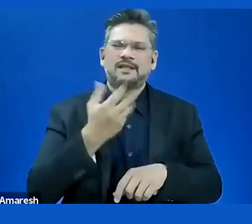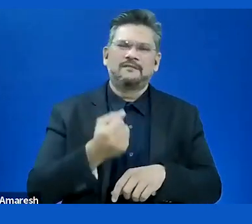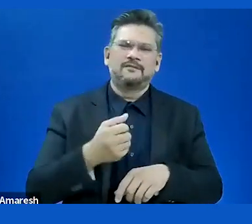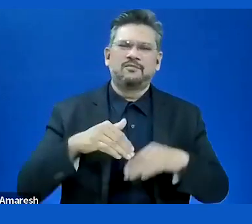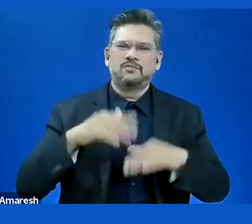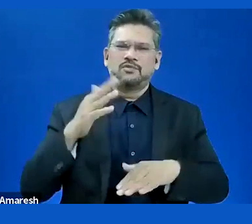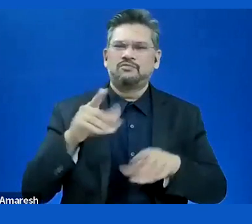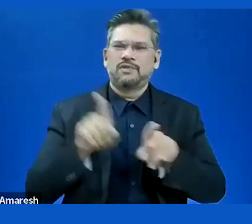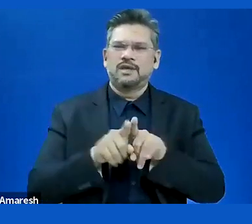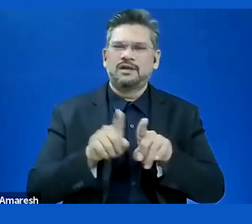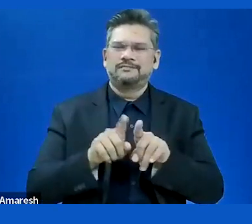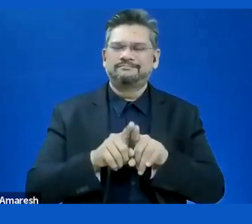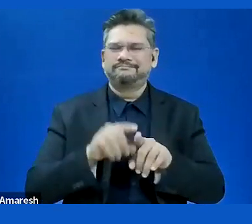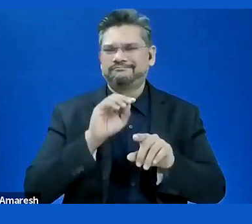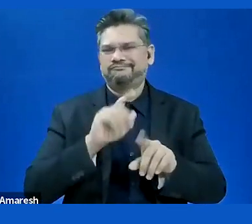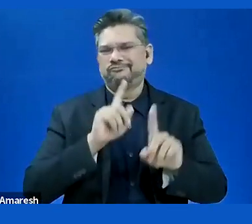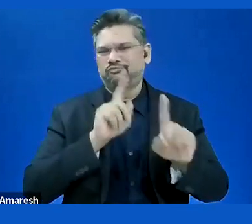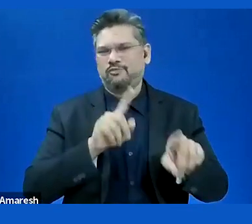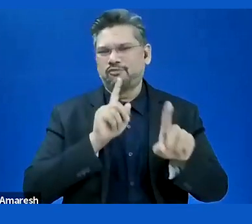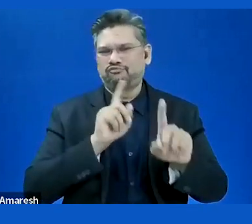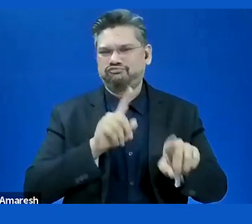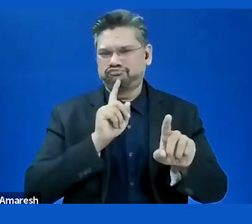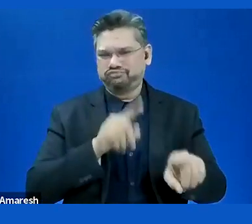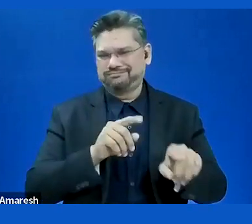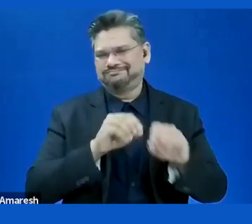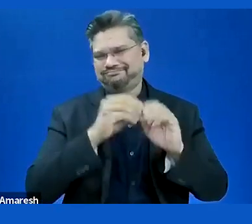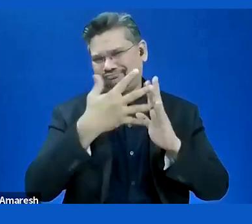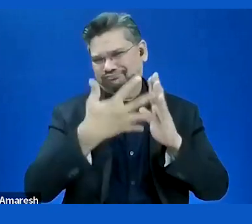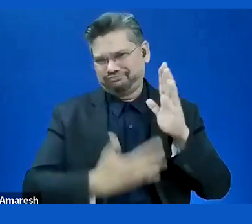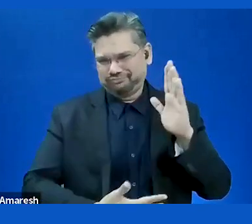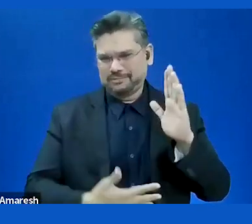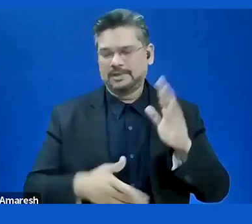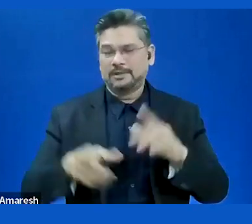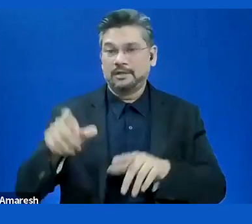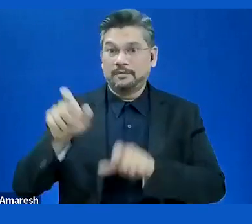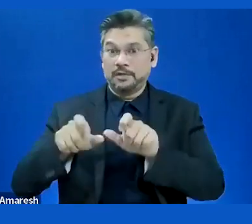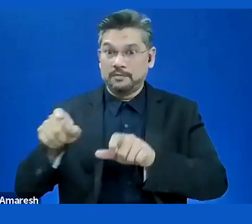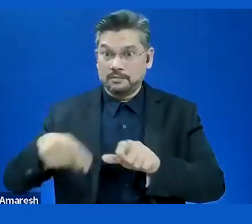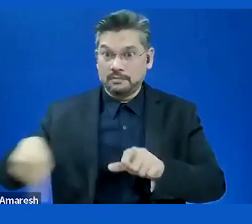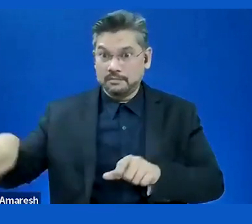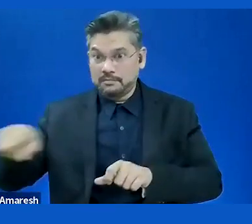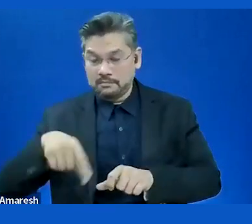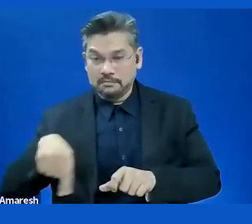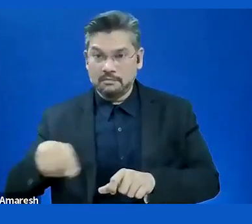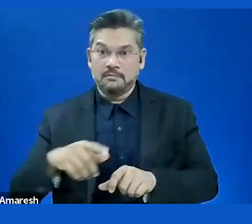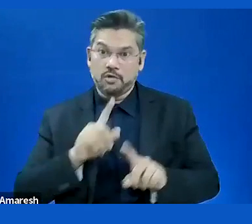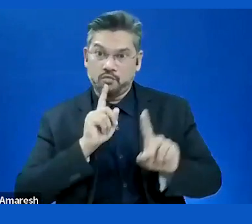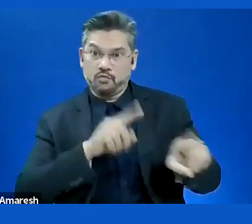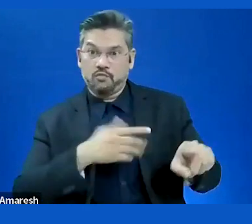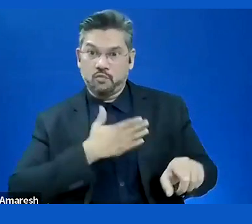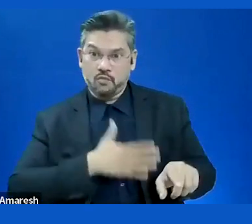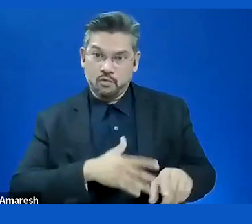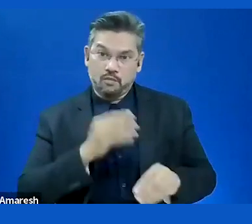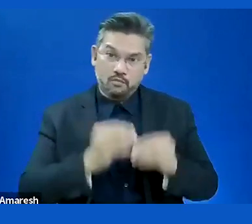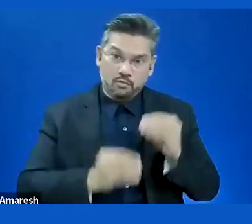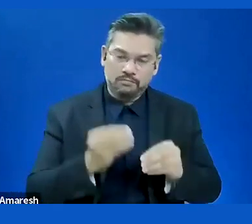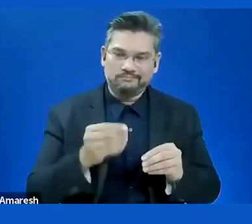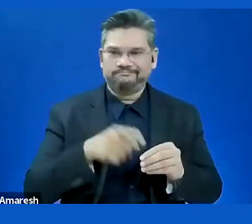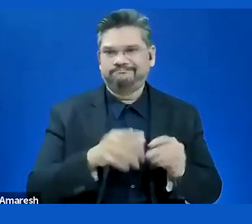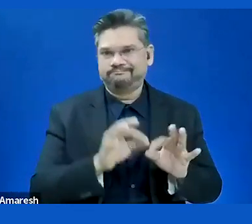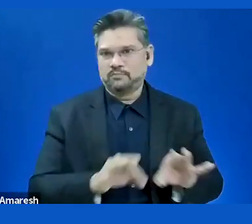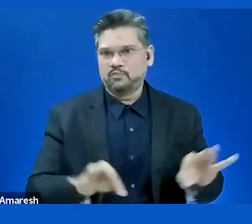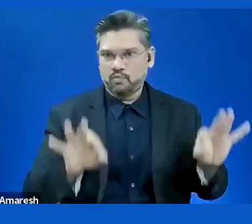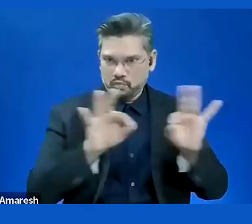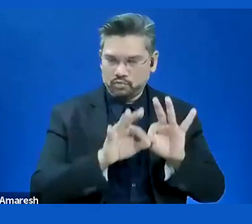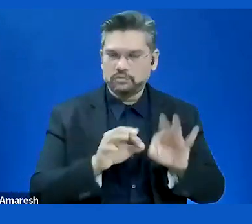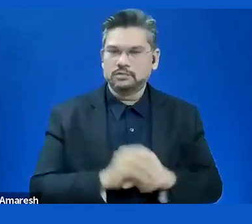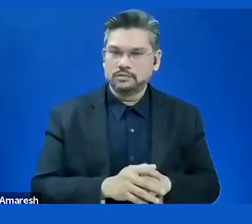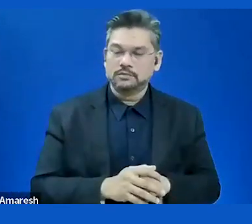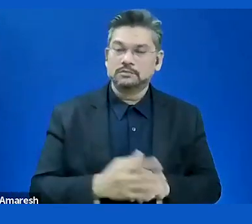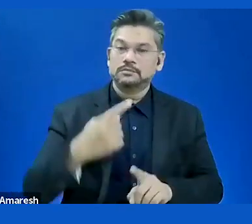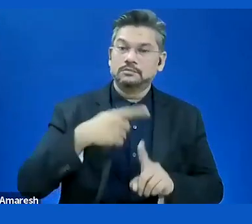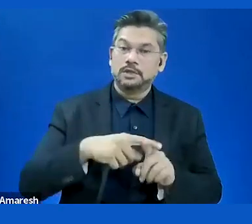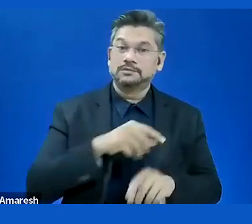to find out if there are problems. In addition, website owners must offer a feedback mechanism,